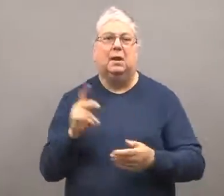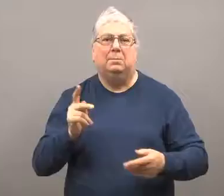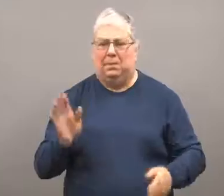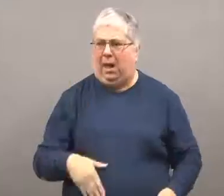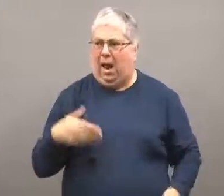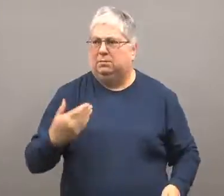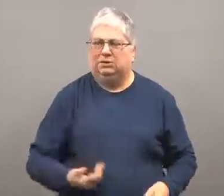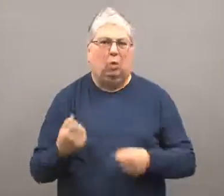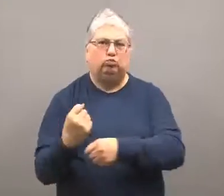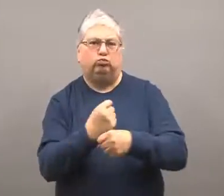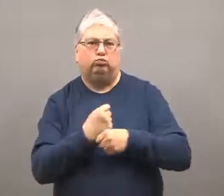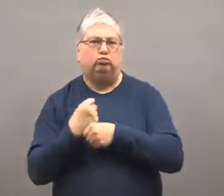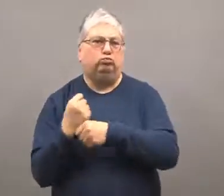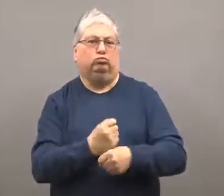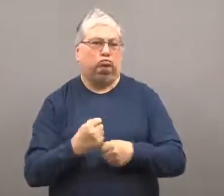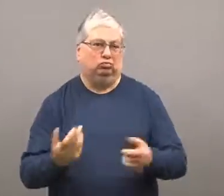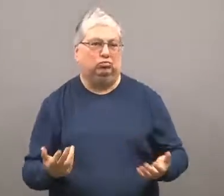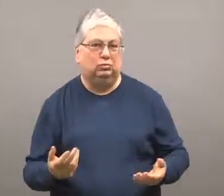That upset a lot of people who protested.